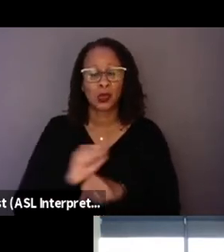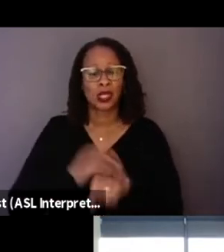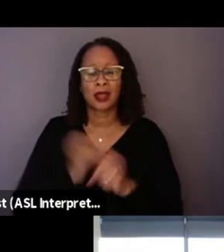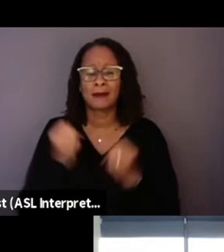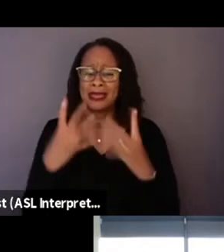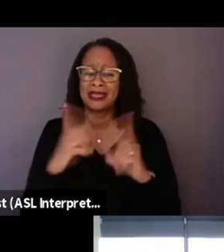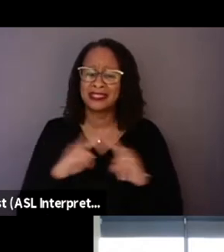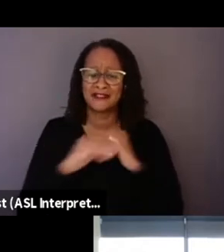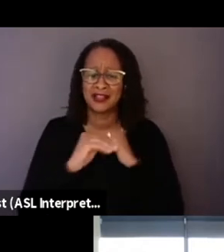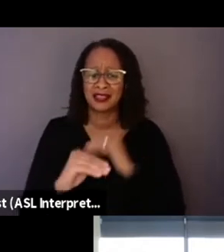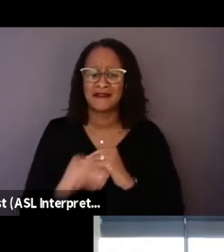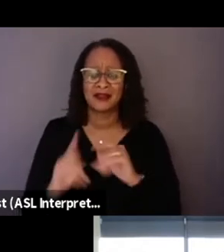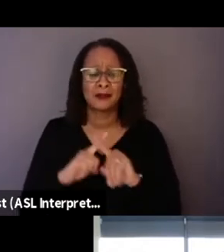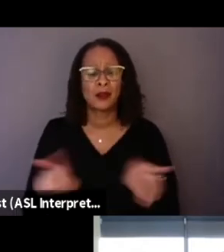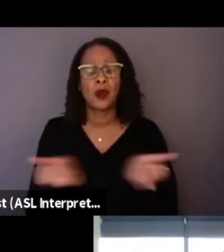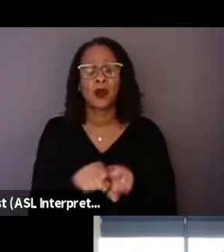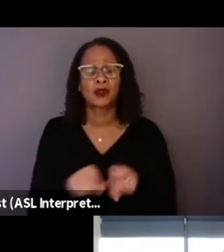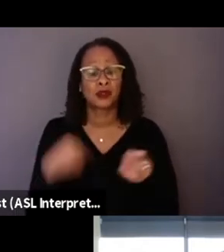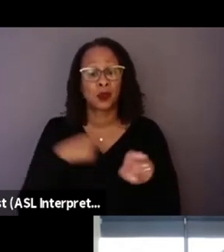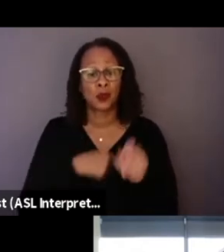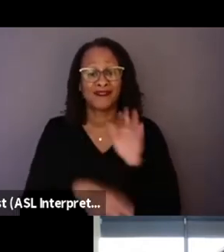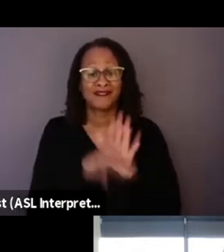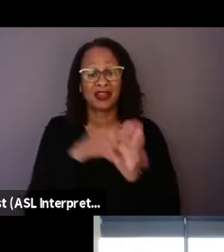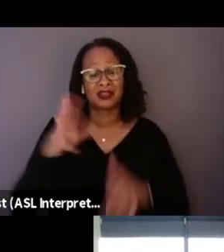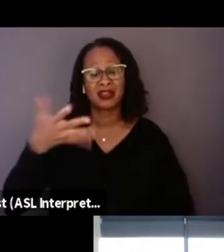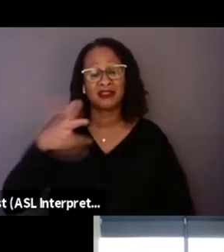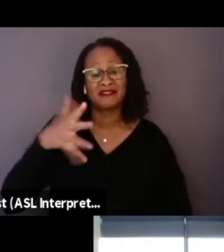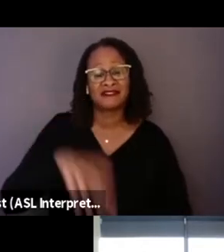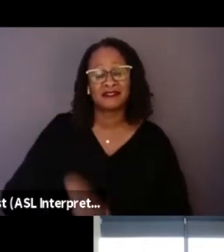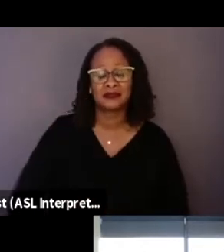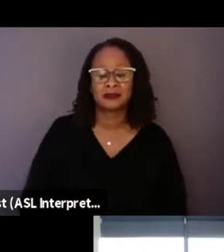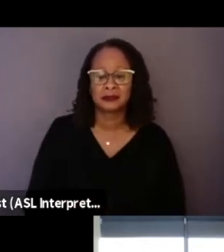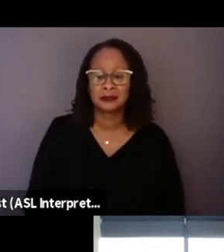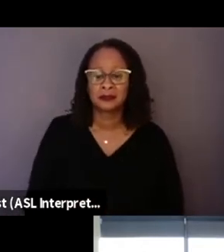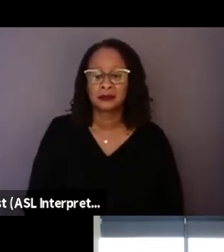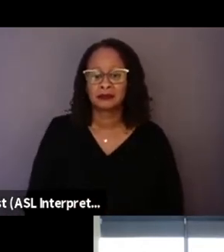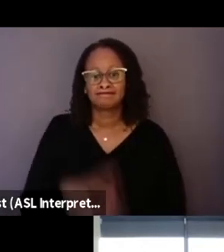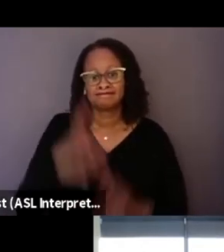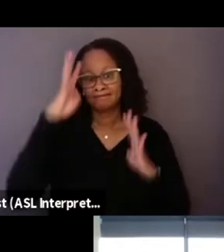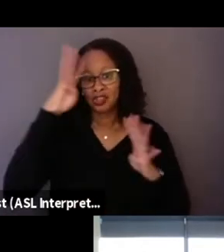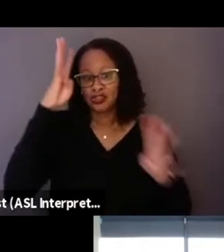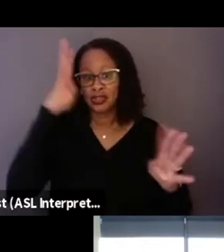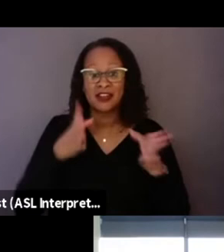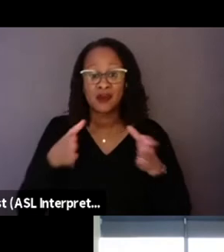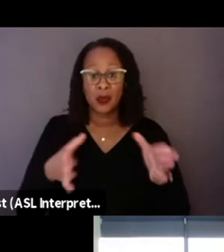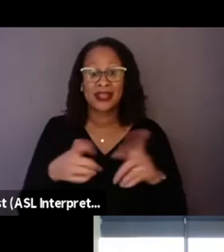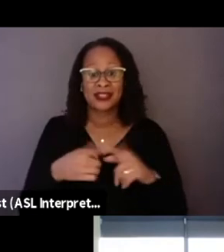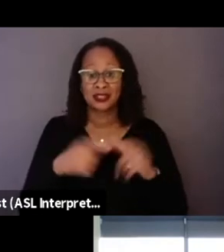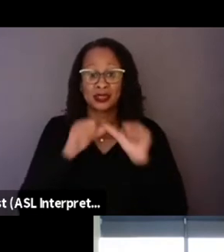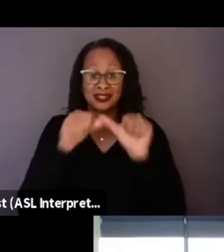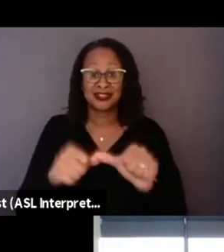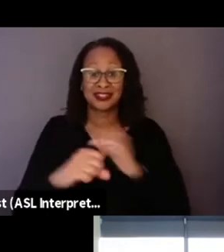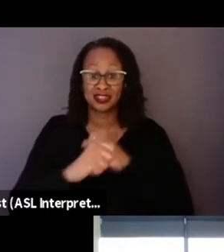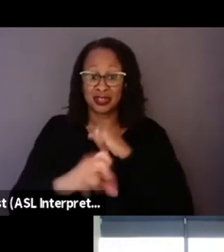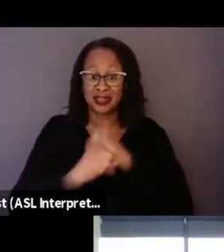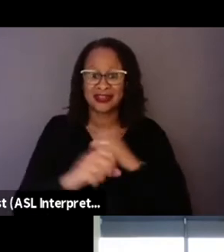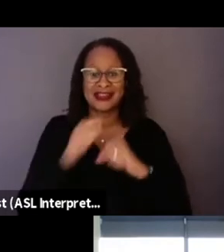but we're also finding kind of creative ways to carry out the campaign and not the traditional impact campaign